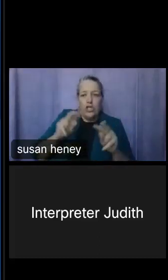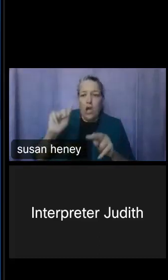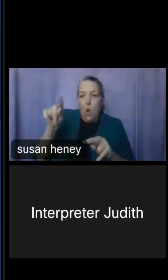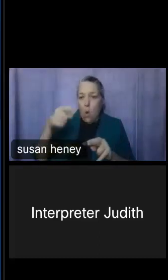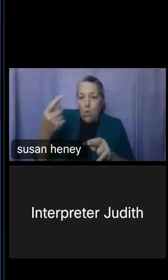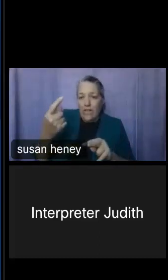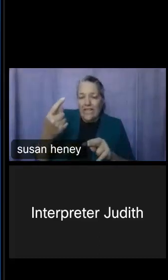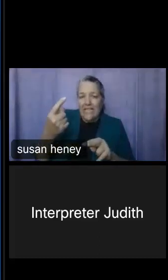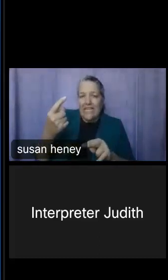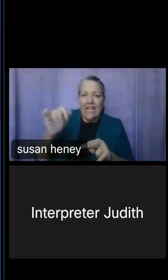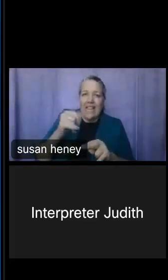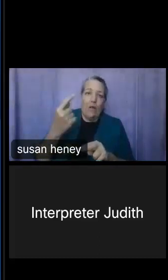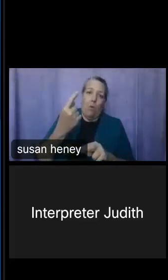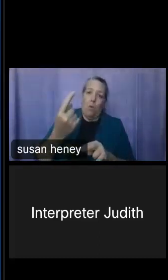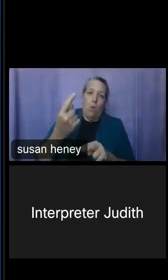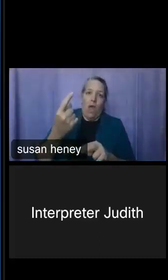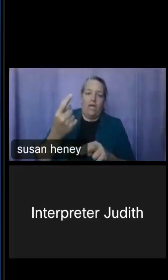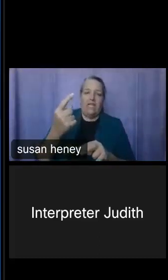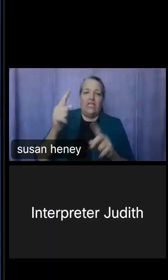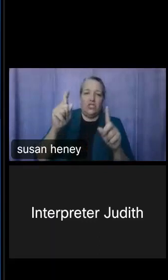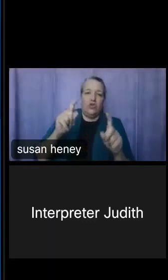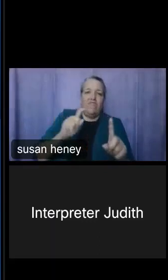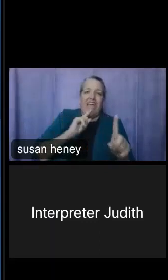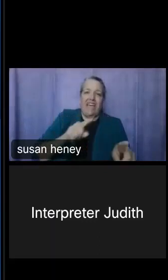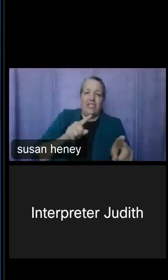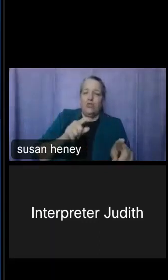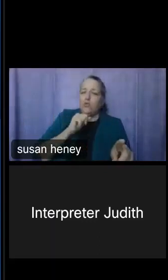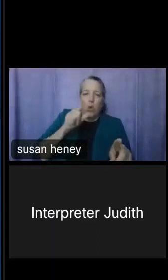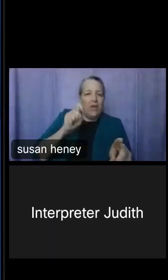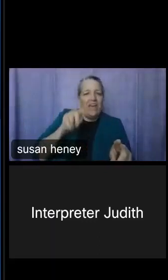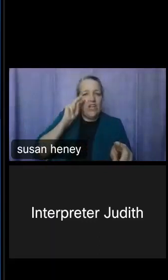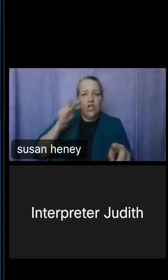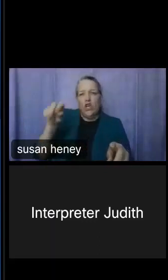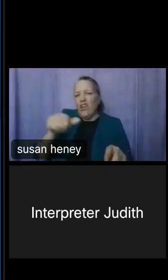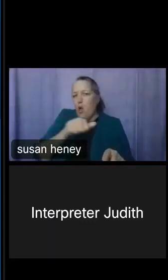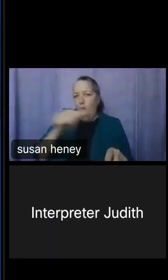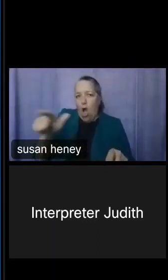of one of the survey answers, you can eliminate the others for your table, and then you can